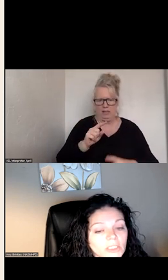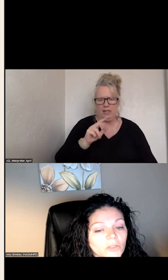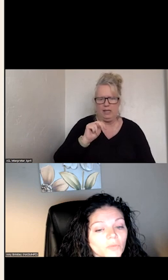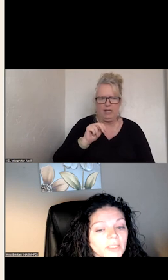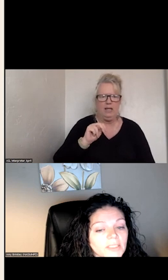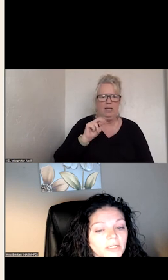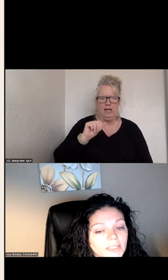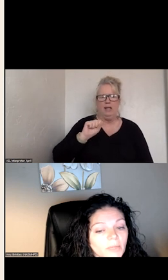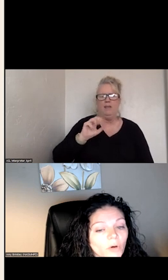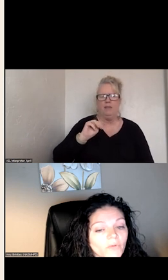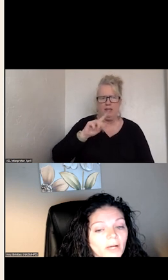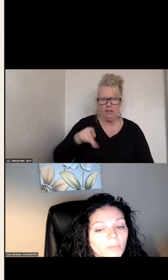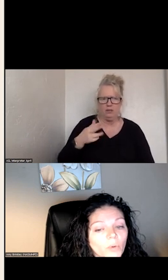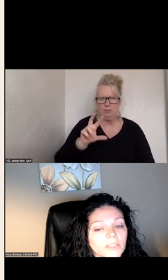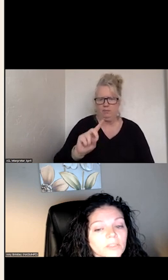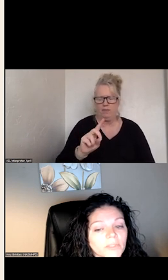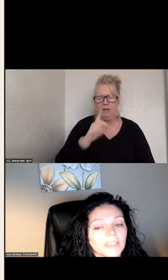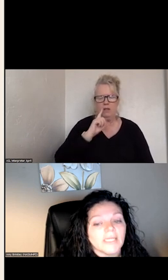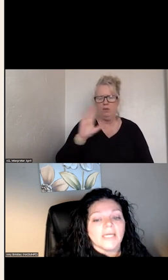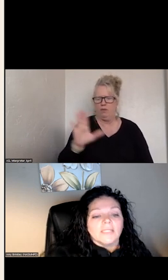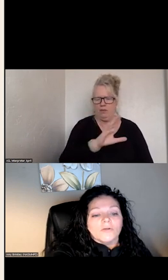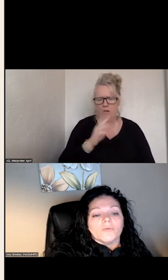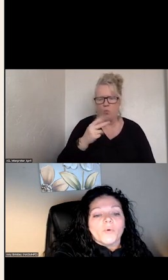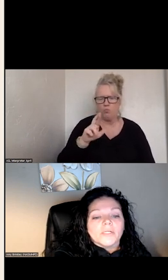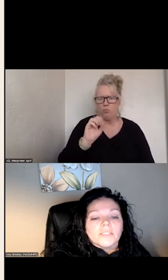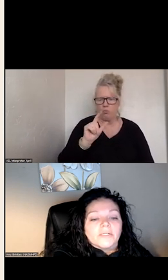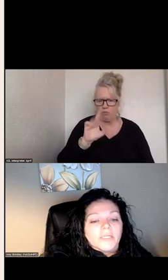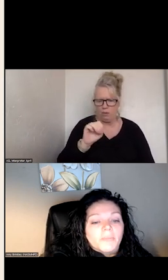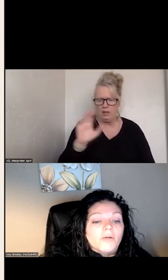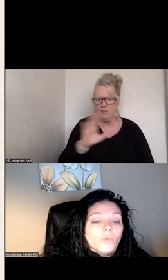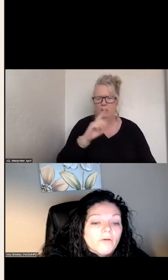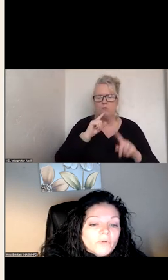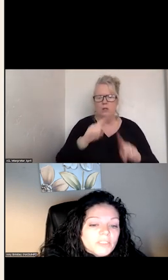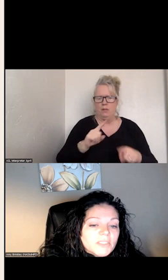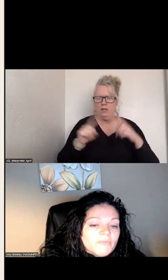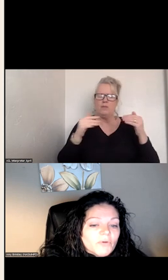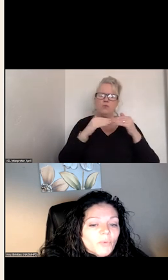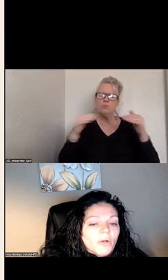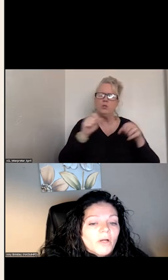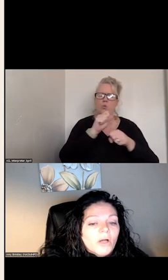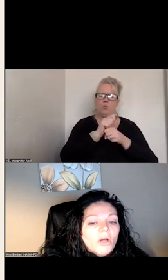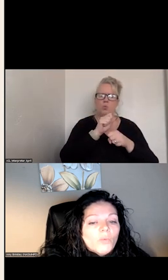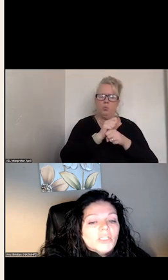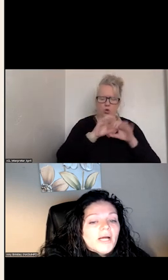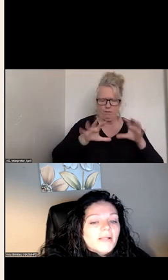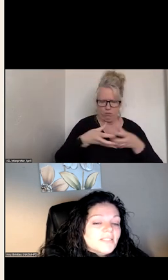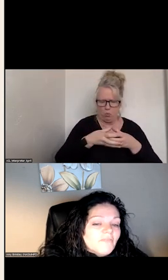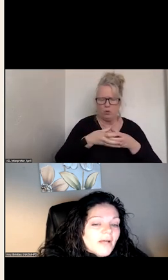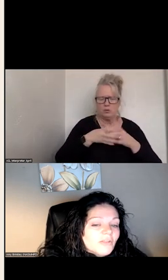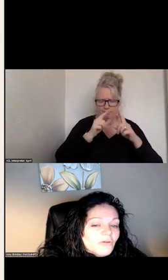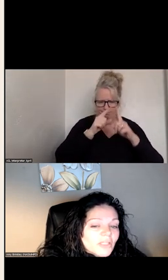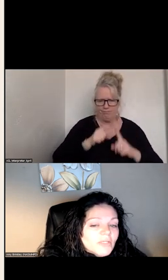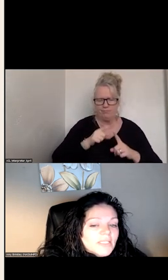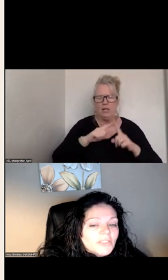INSTITUTE HAD REPORTS AND IT HIGHLIGHTS THAT 33 STARTS